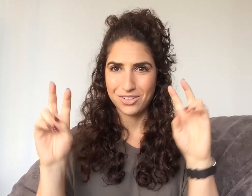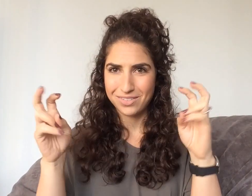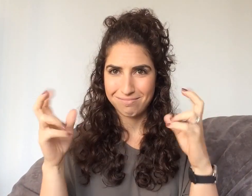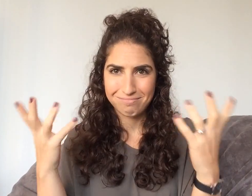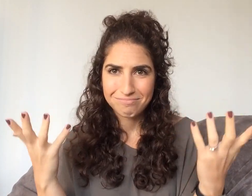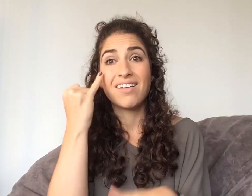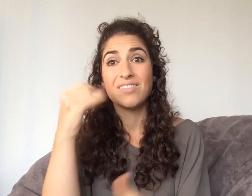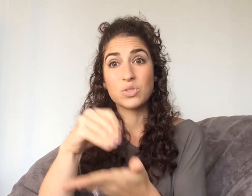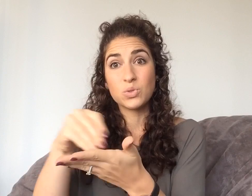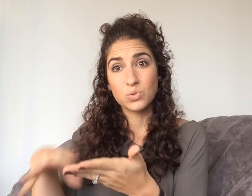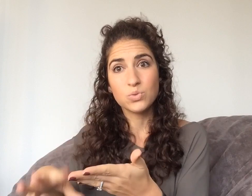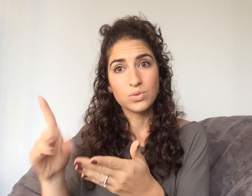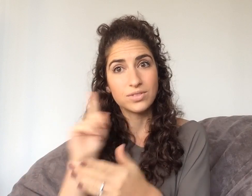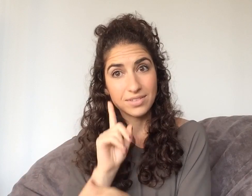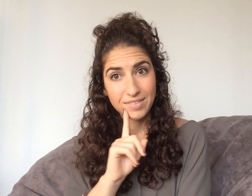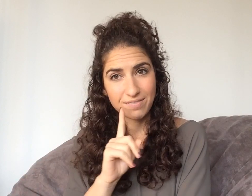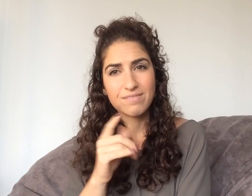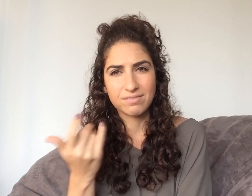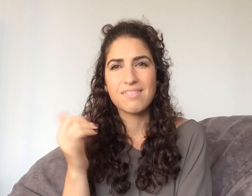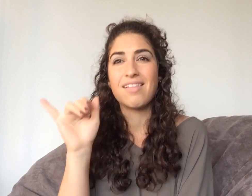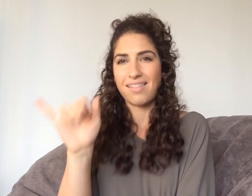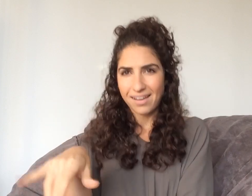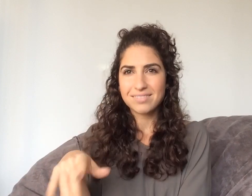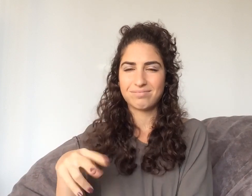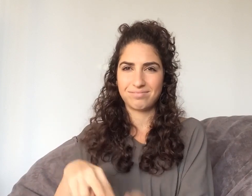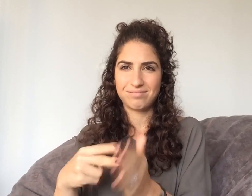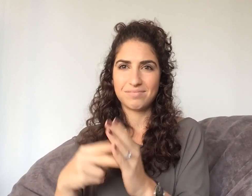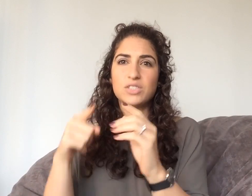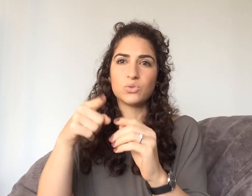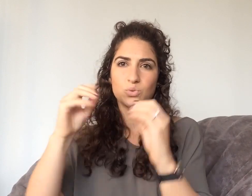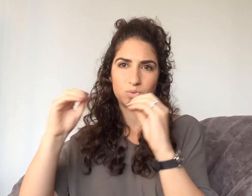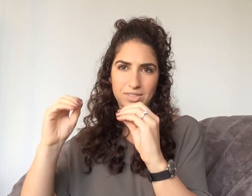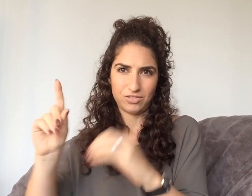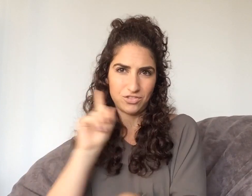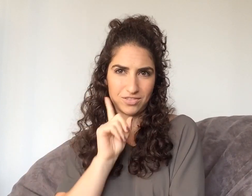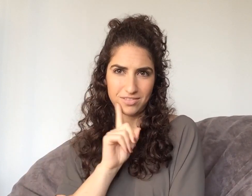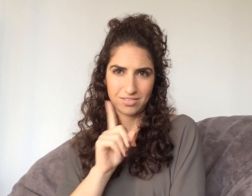The subject doesn't matter -- if your students are deaf then that means